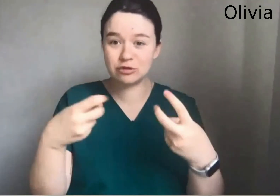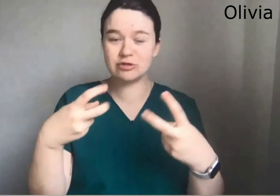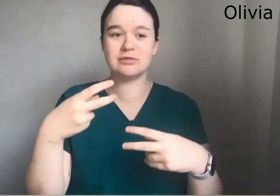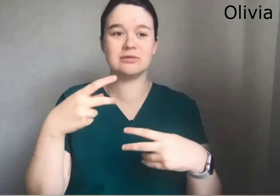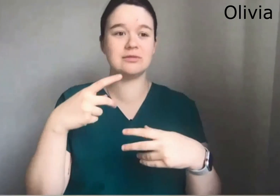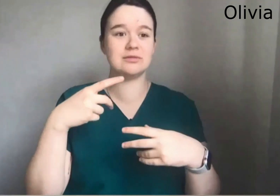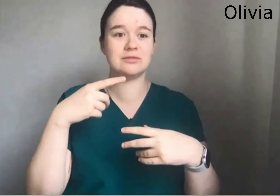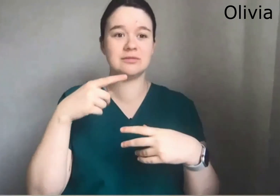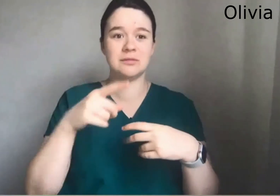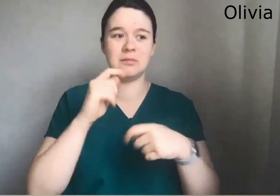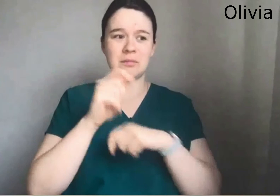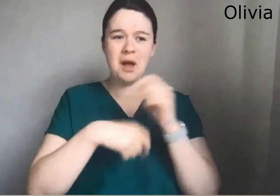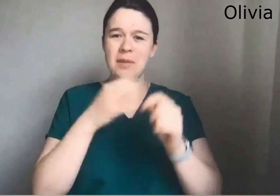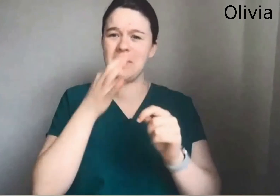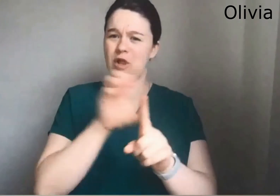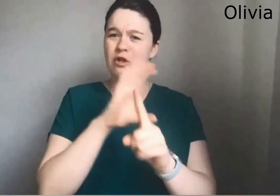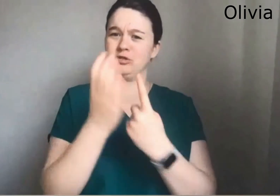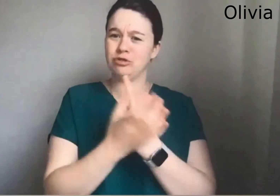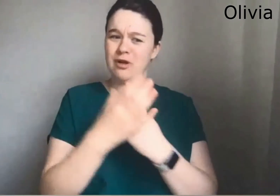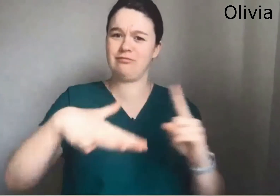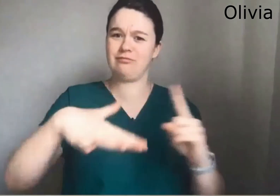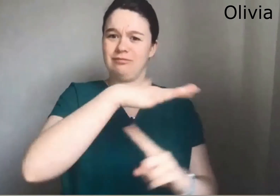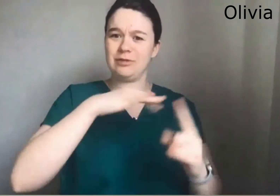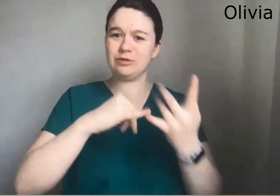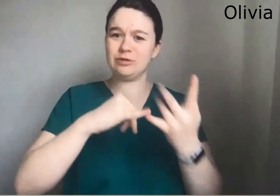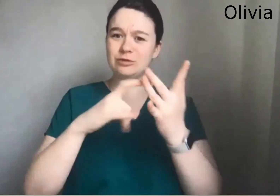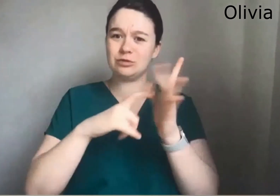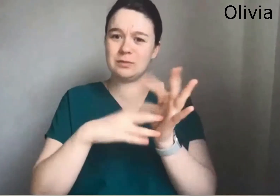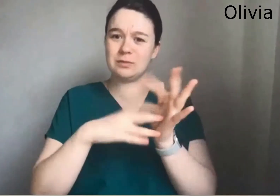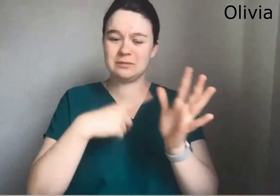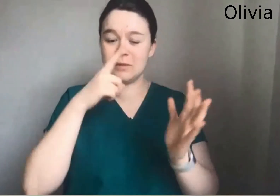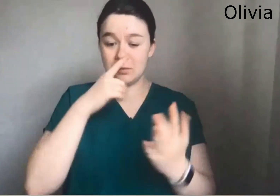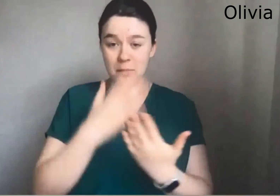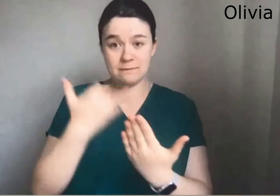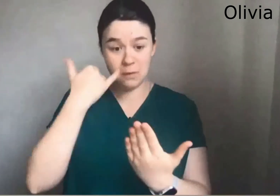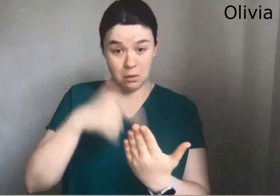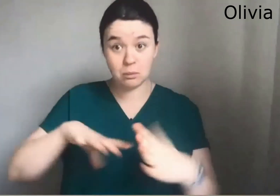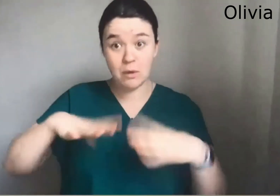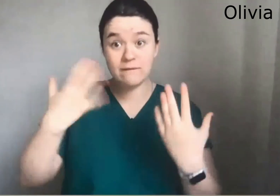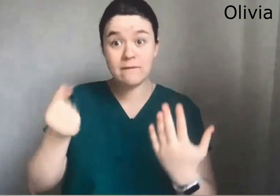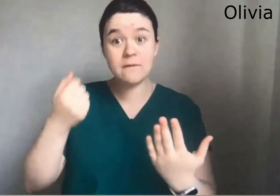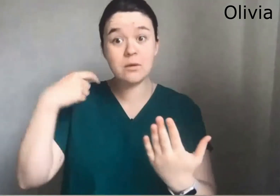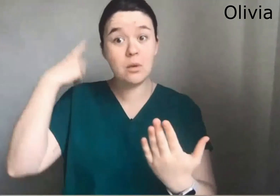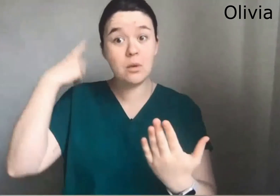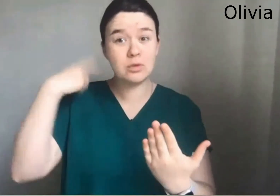So for example captioning, um has become it's become a bit of a culture on social media